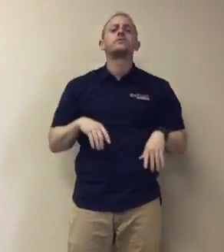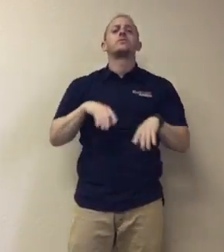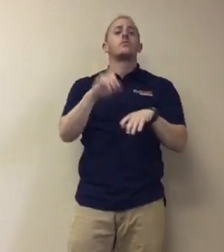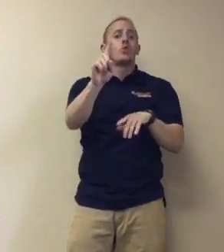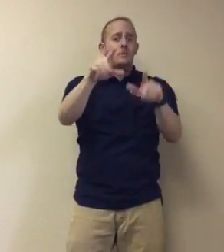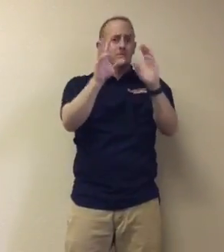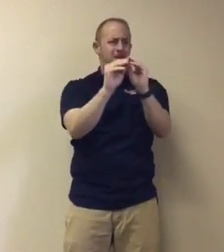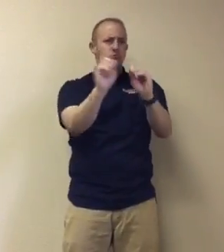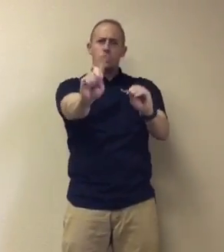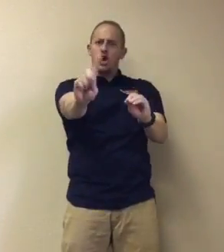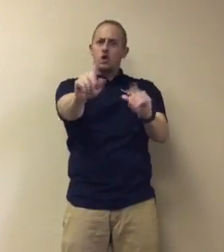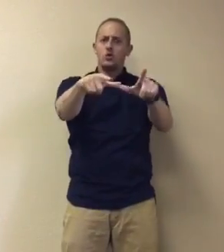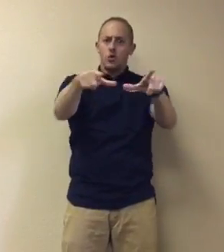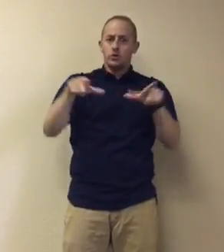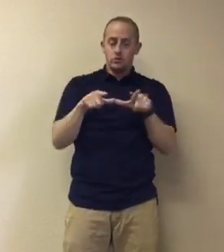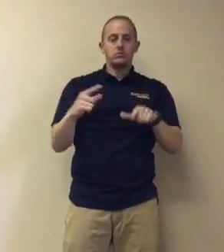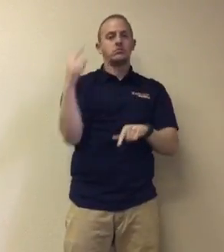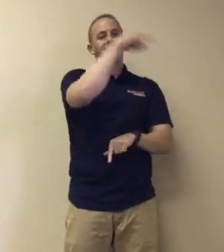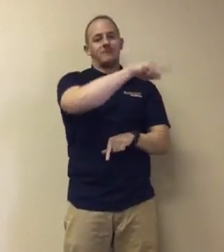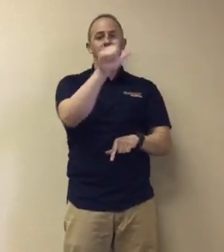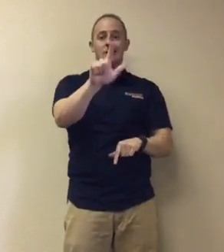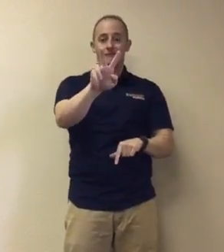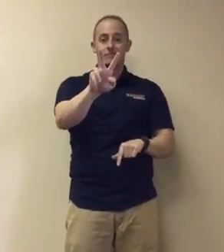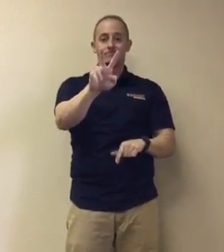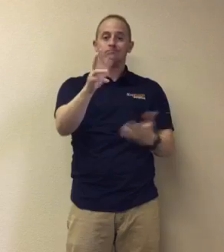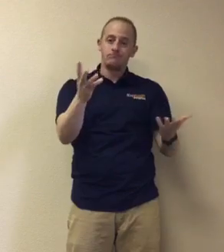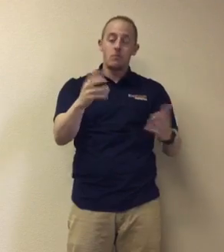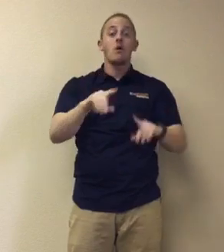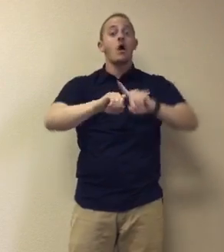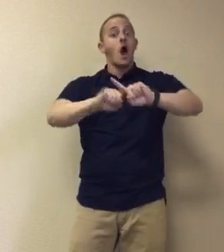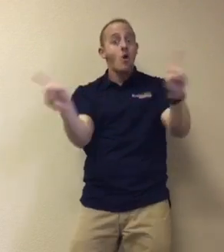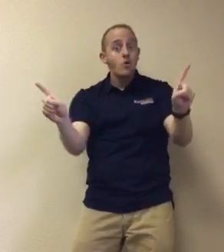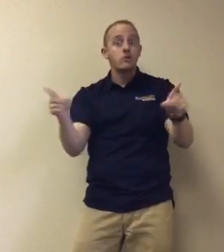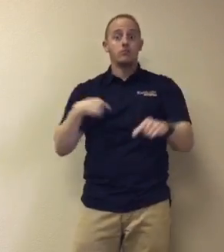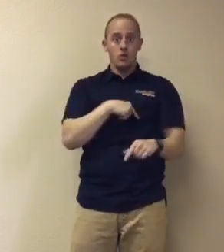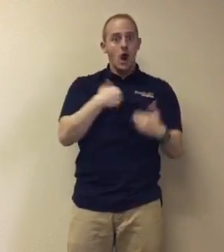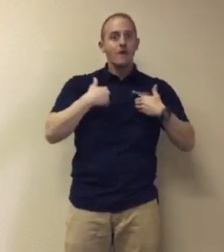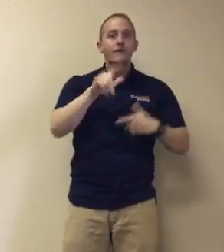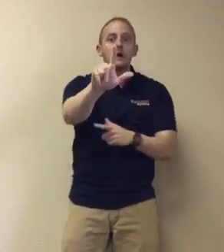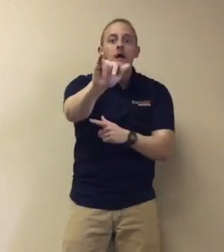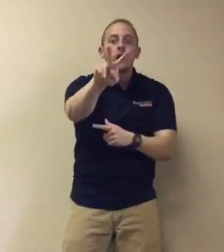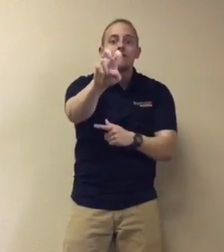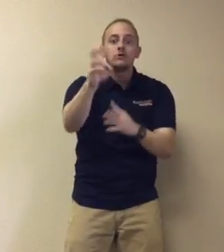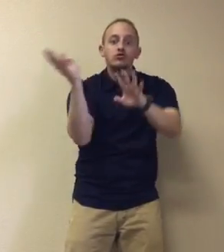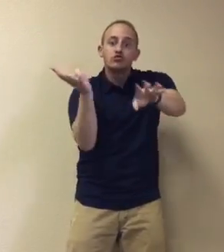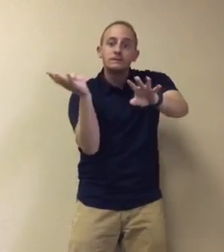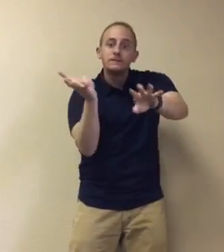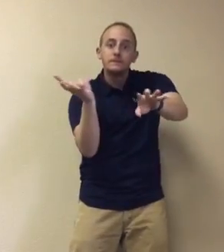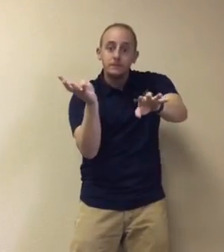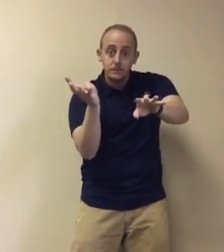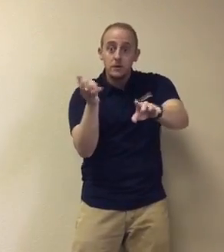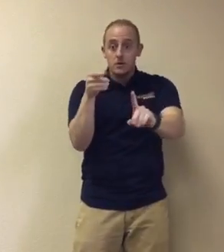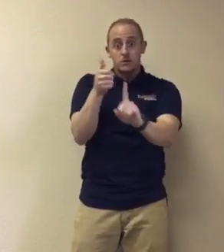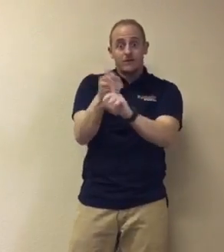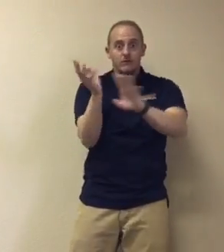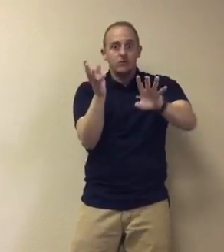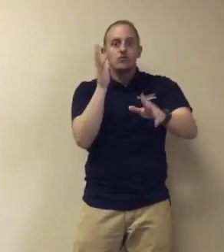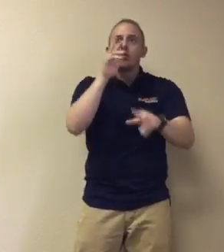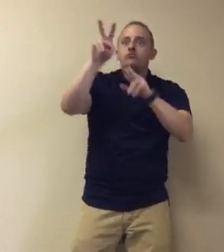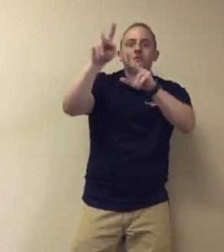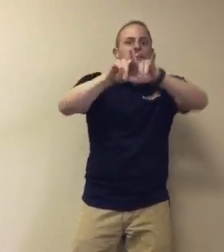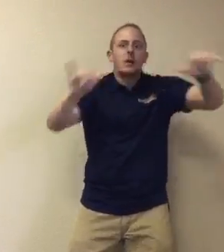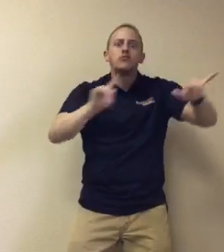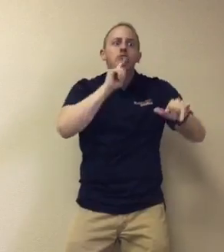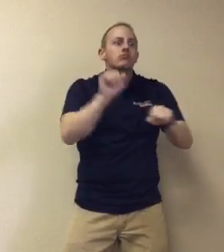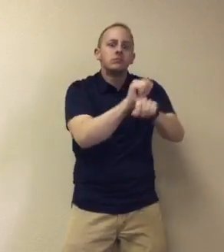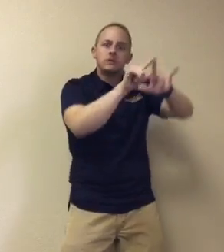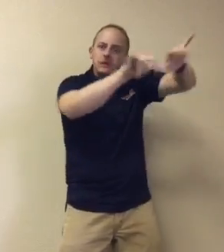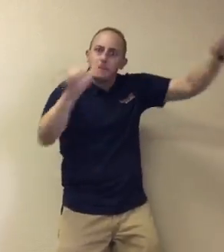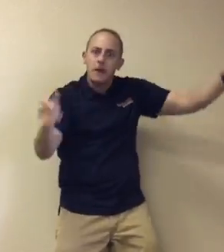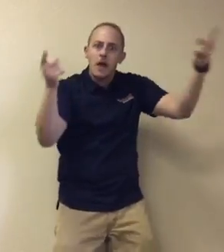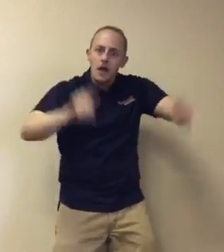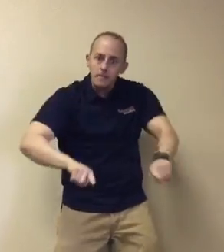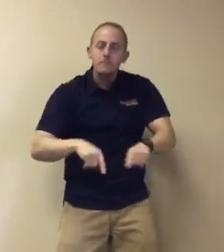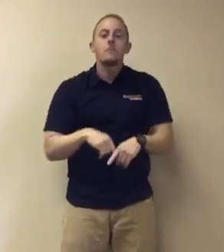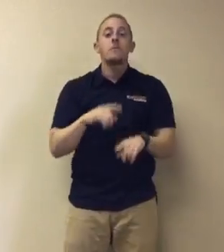The meeting will be held at our DCN location in Las Vegas. However, we will be live streaming the event so you can participate in real time.